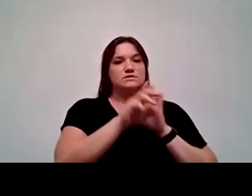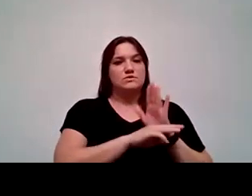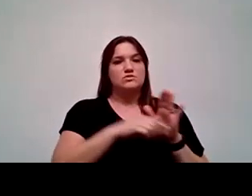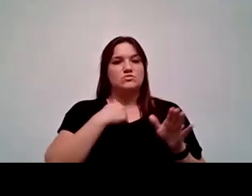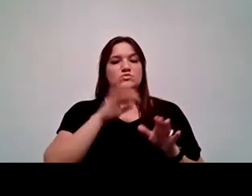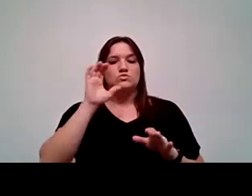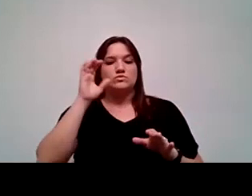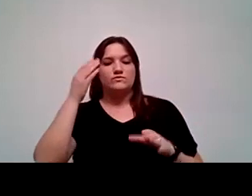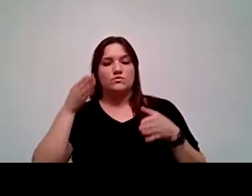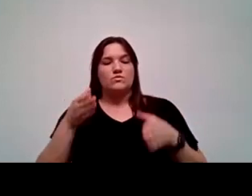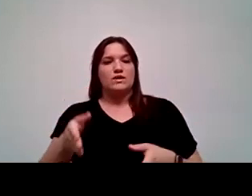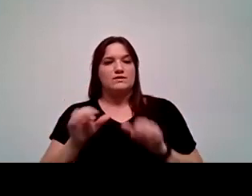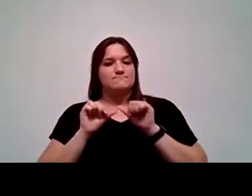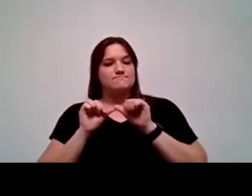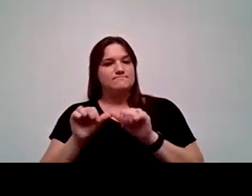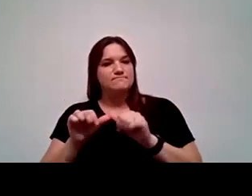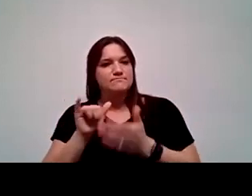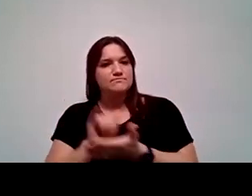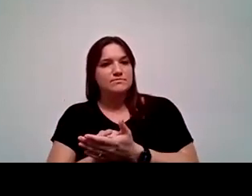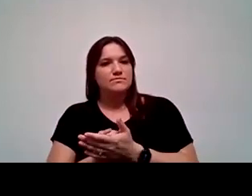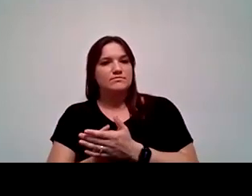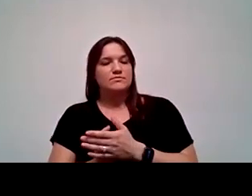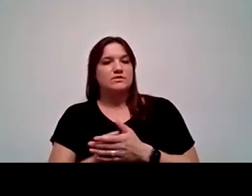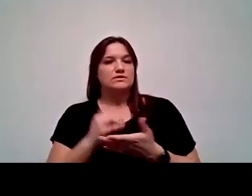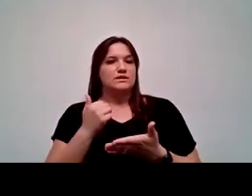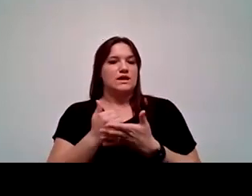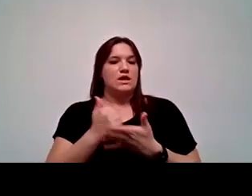to sustain that effort to help students that have transportation issues beyond